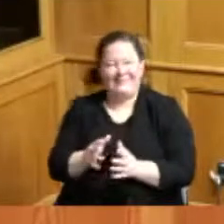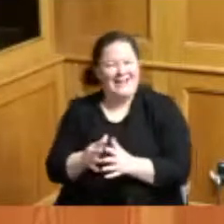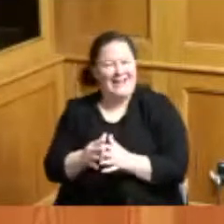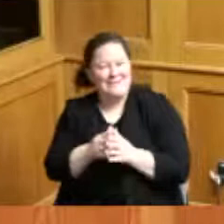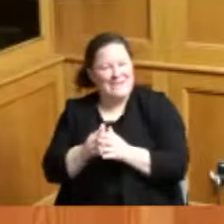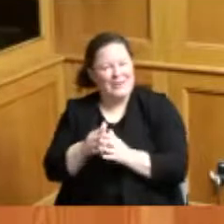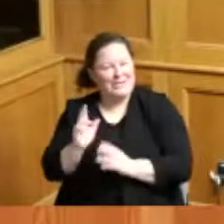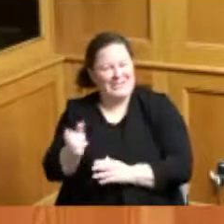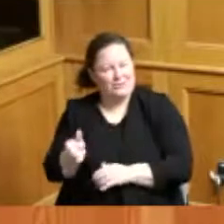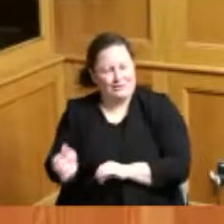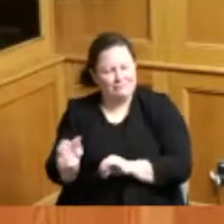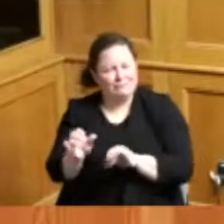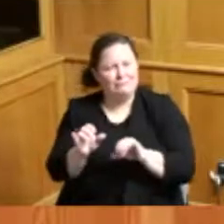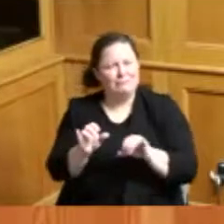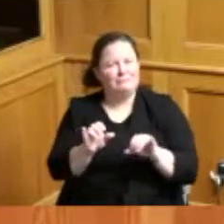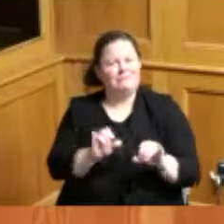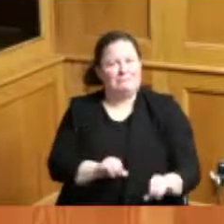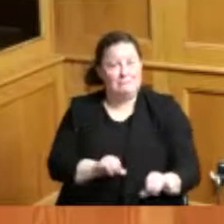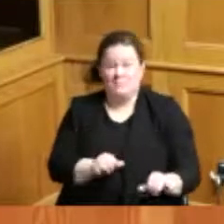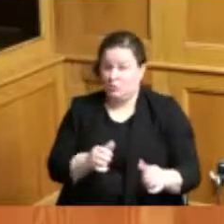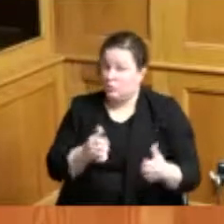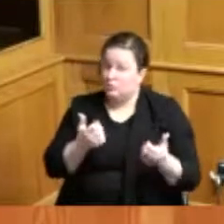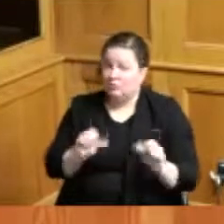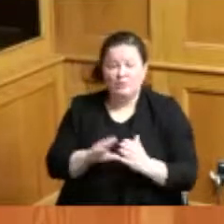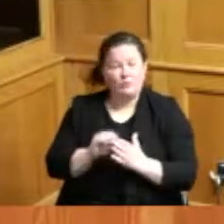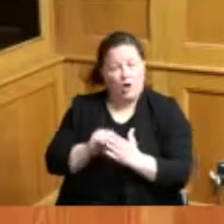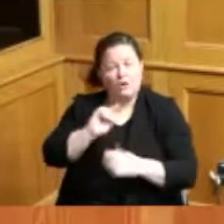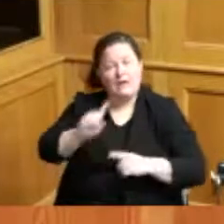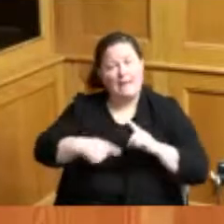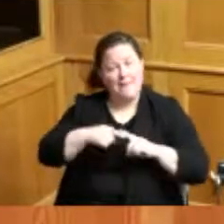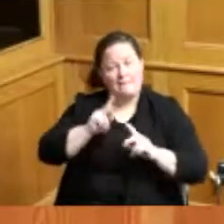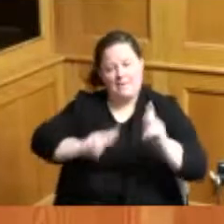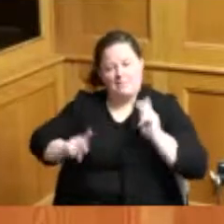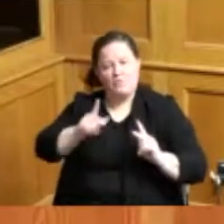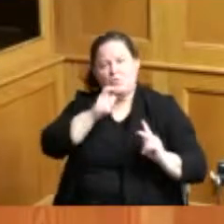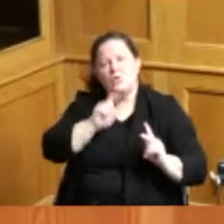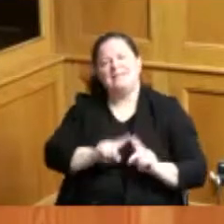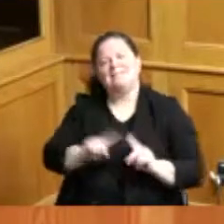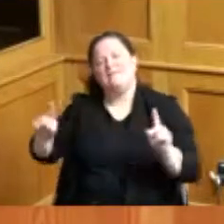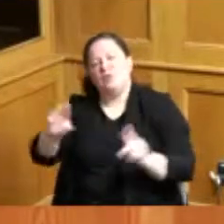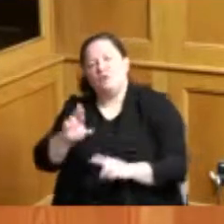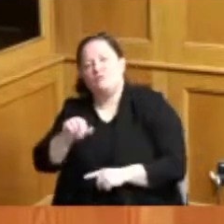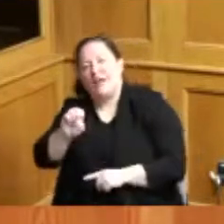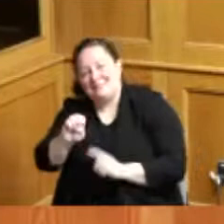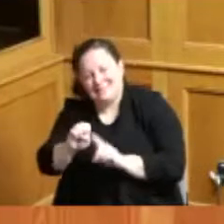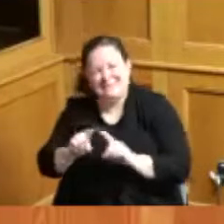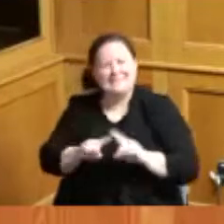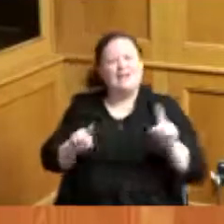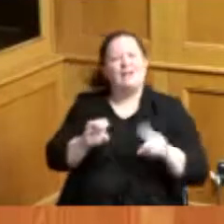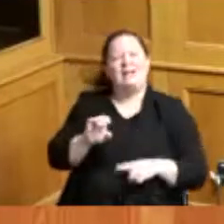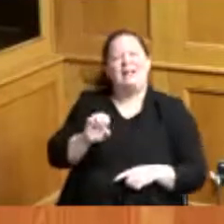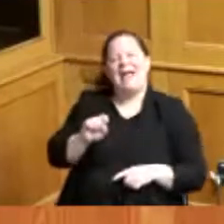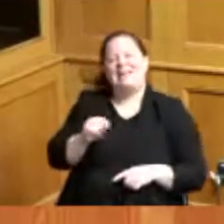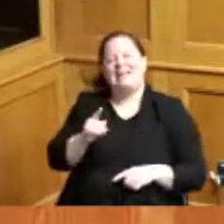take time to know people of a different race or a different ethnicity we know that racism still